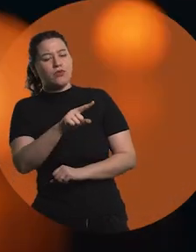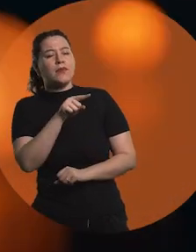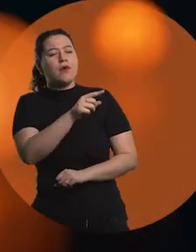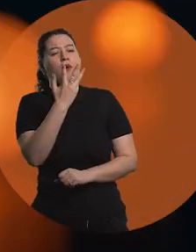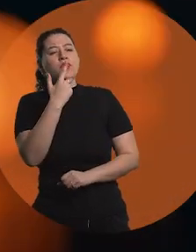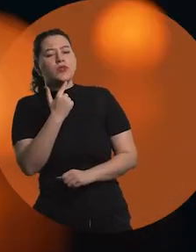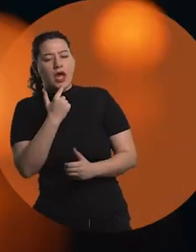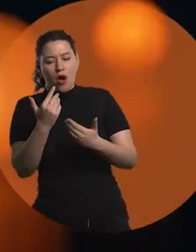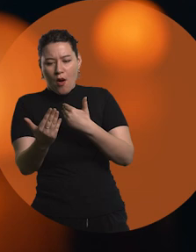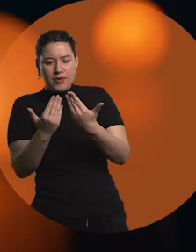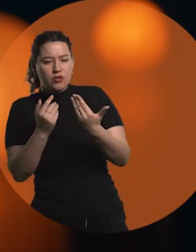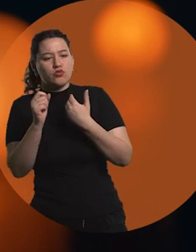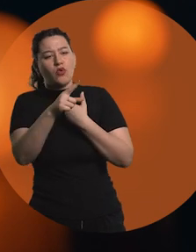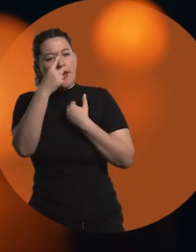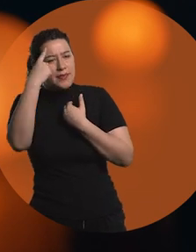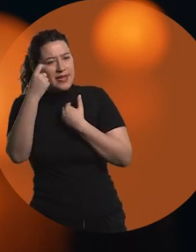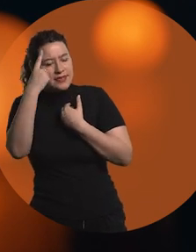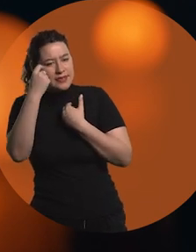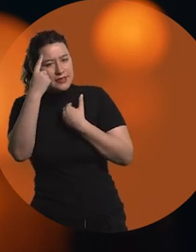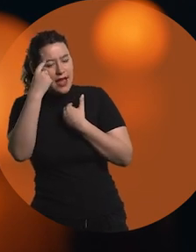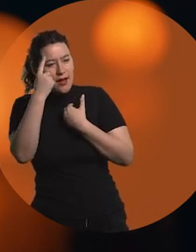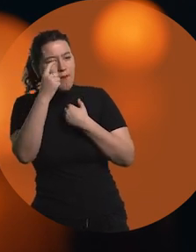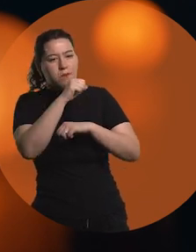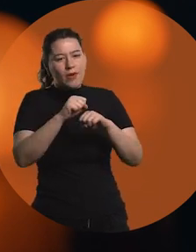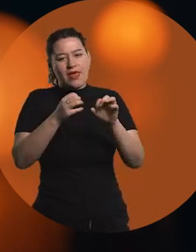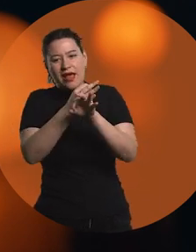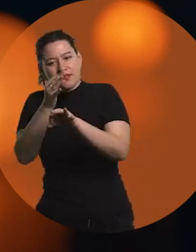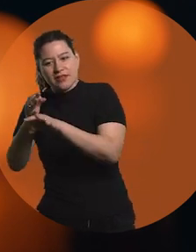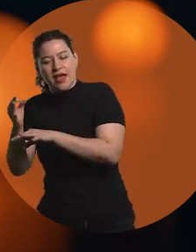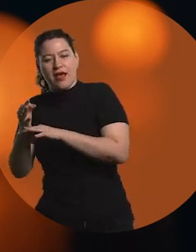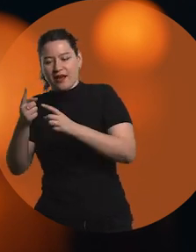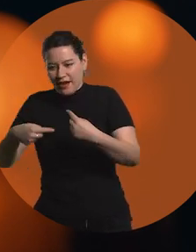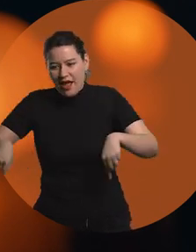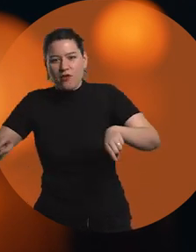How would you like for this conversation, for your experience to set an example